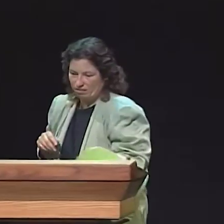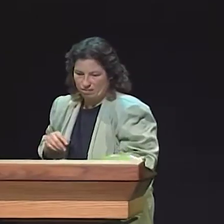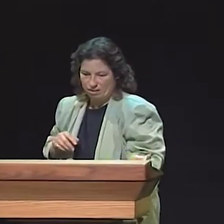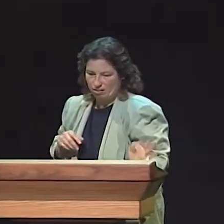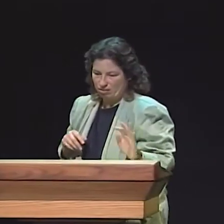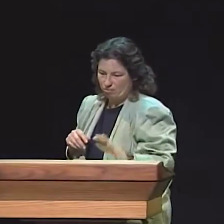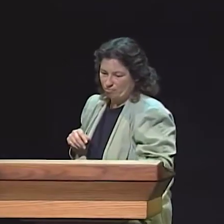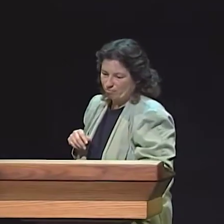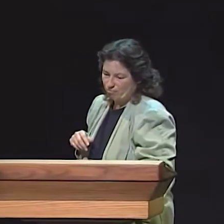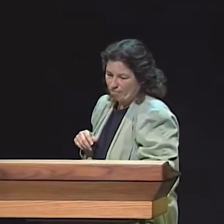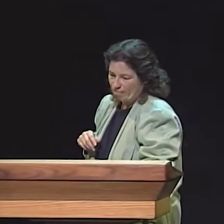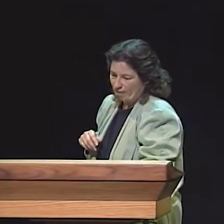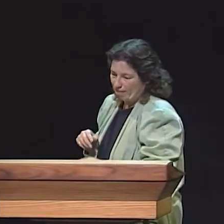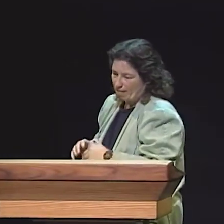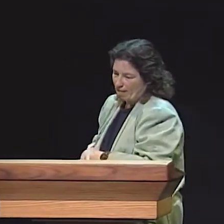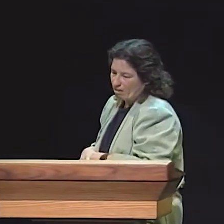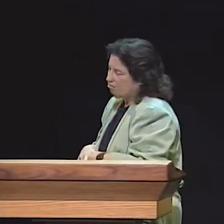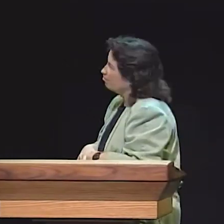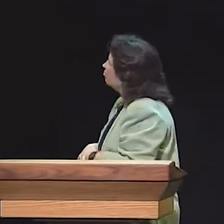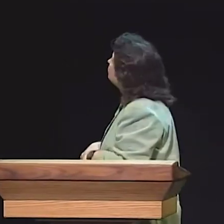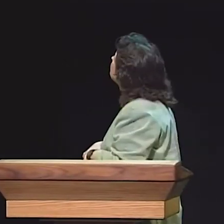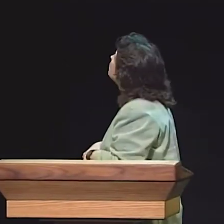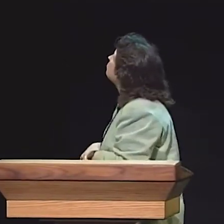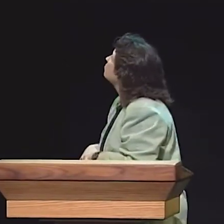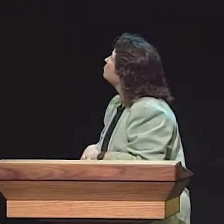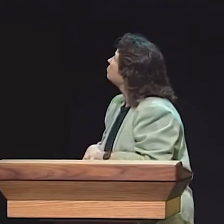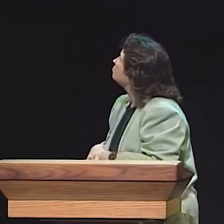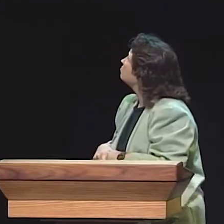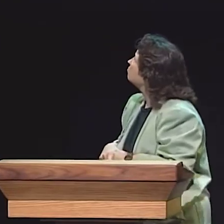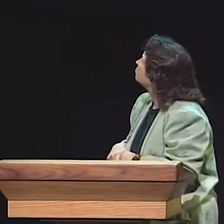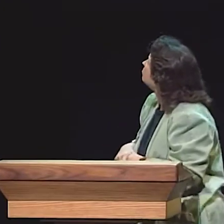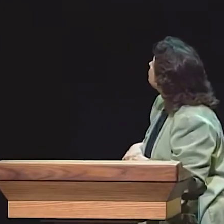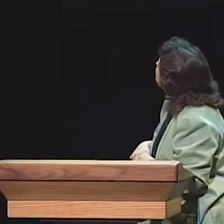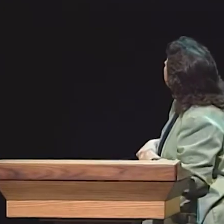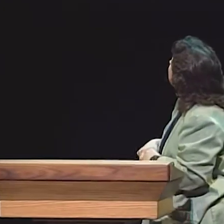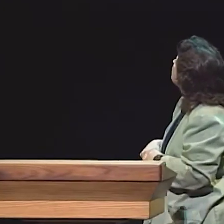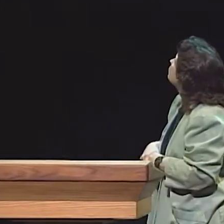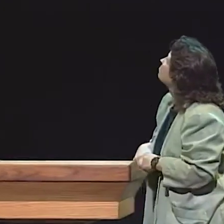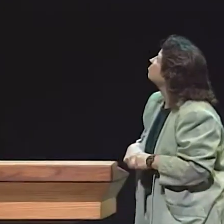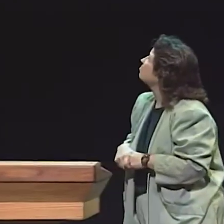I MEAN, THE INDIVIDUAL SENTENCES ARE OF ASL. SO, INSTEAD, WE'VE USED A DIFFERENT CRITERIA